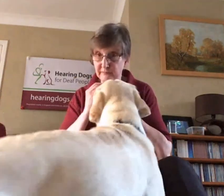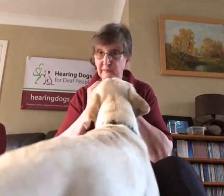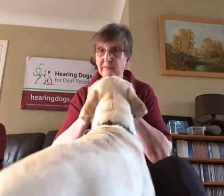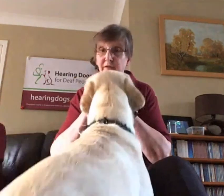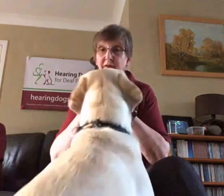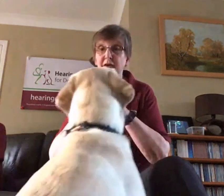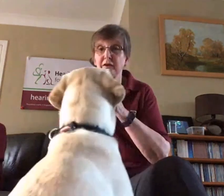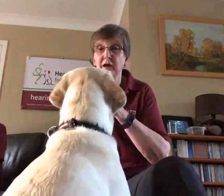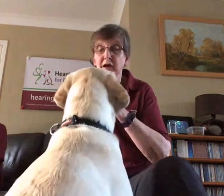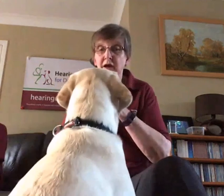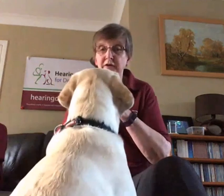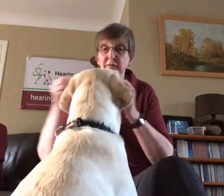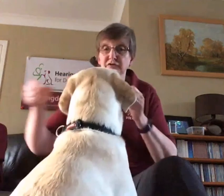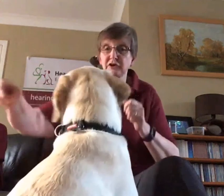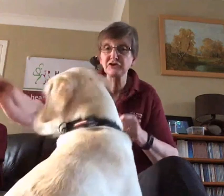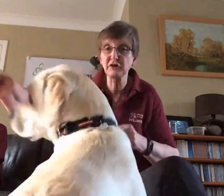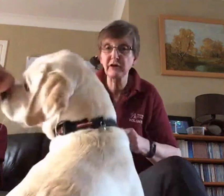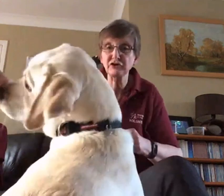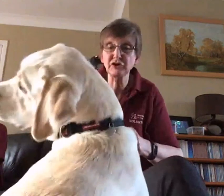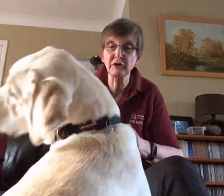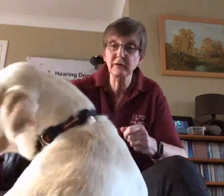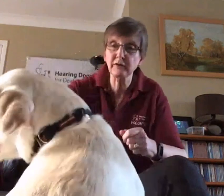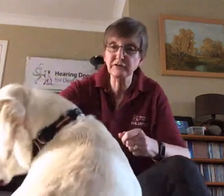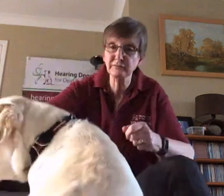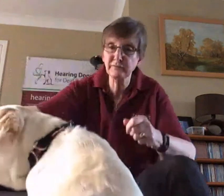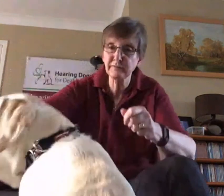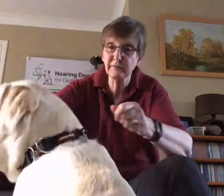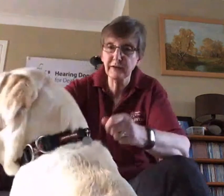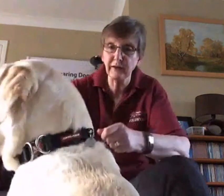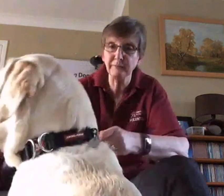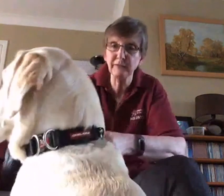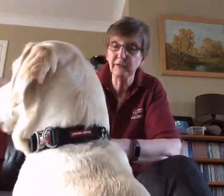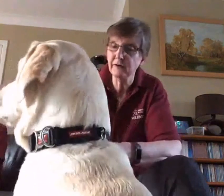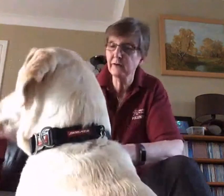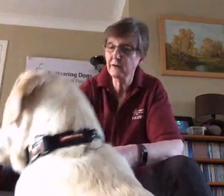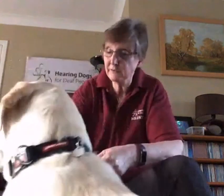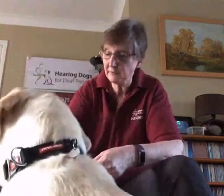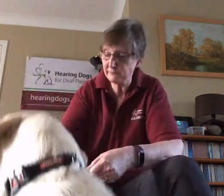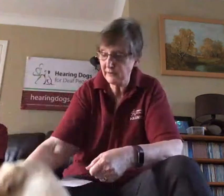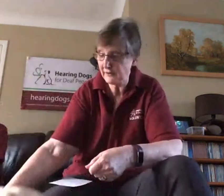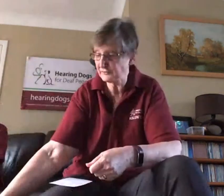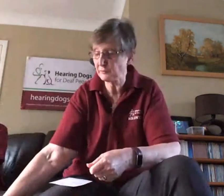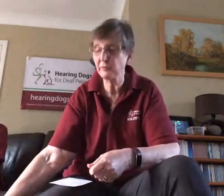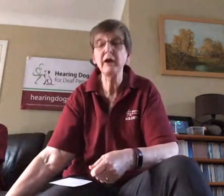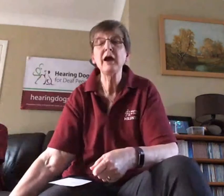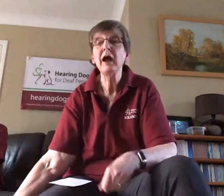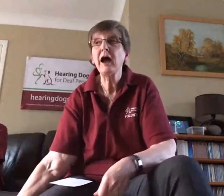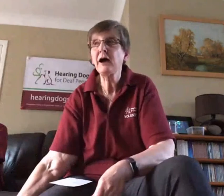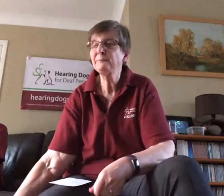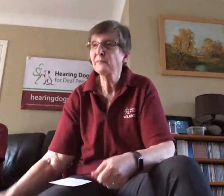I don't think he's gonna turn around and show you because - yeah okay - that's a good boy